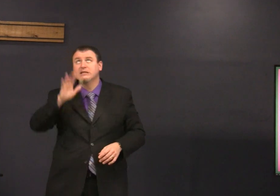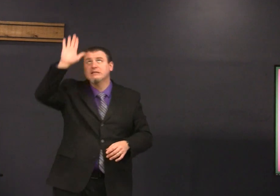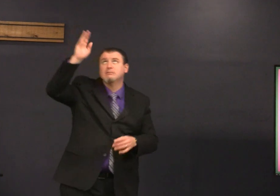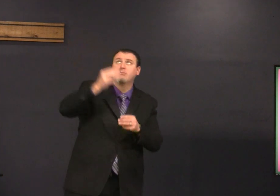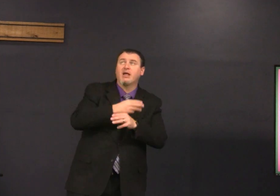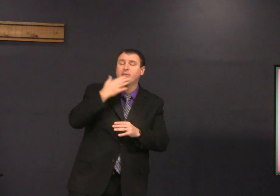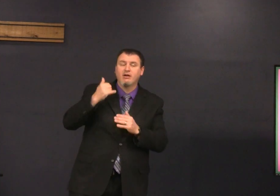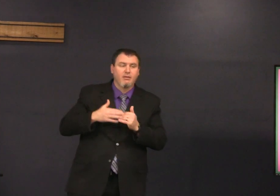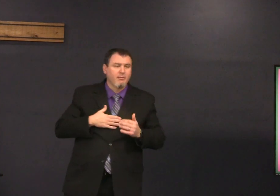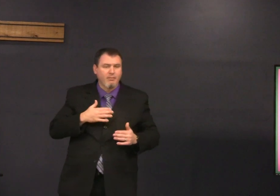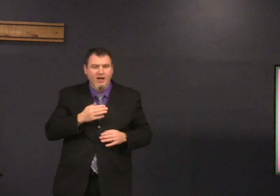I said my math right